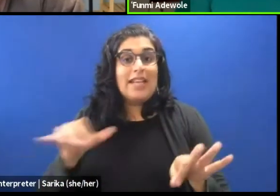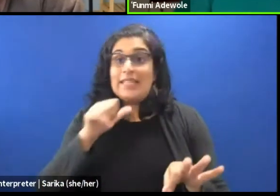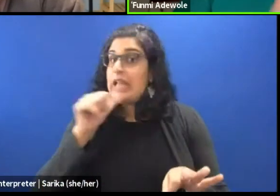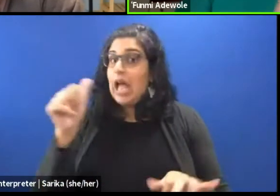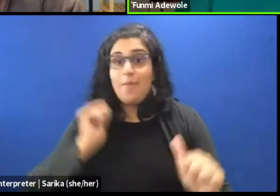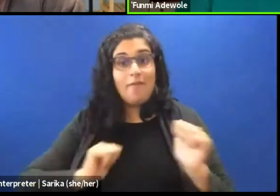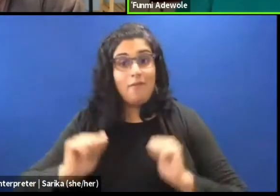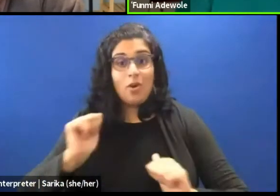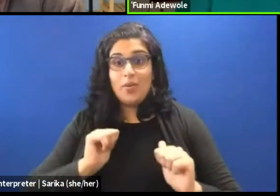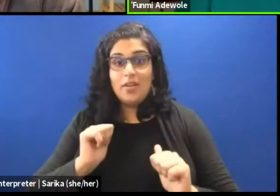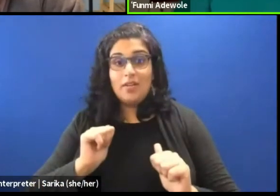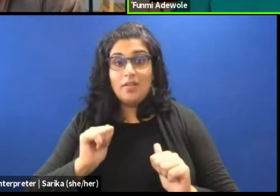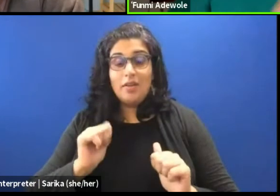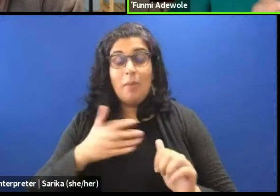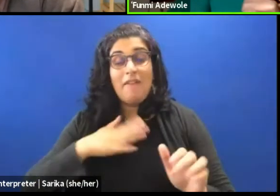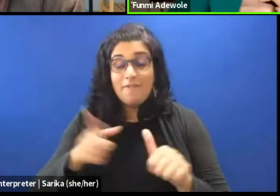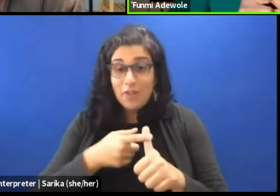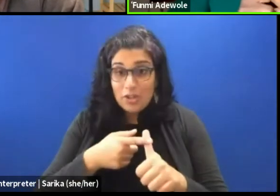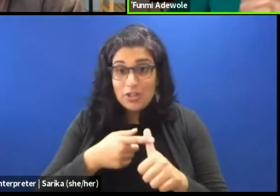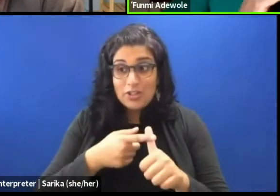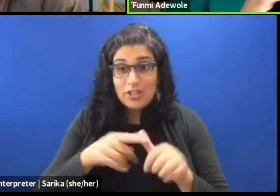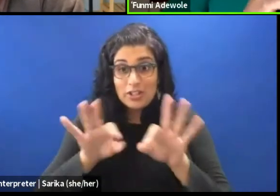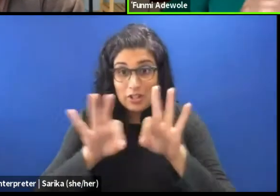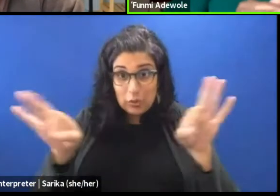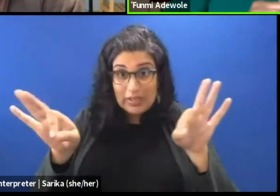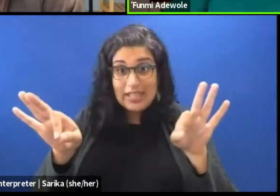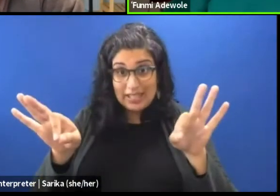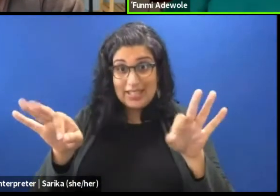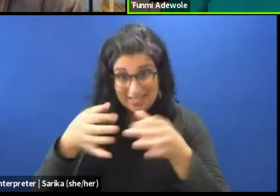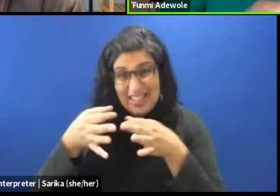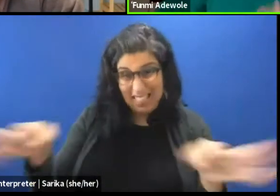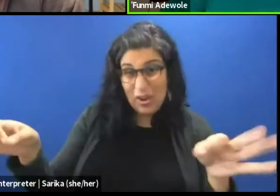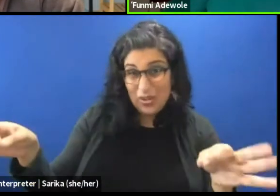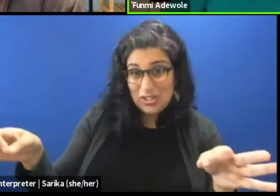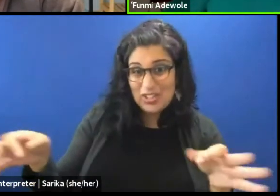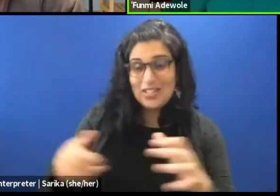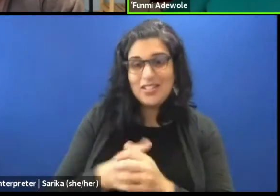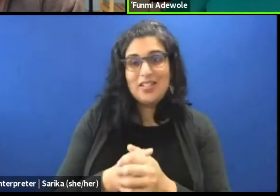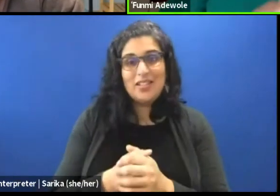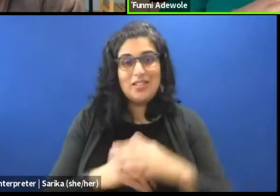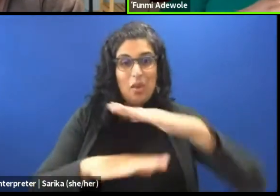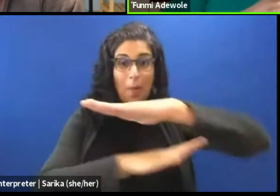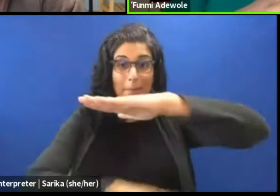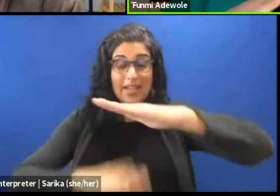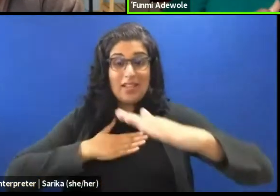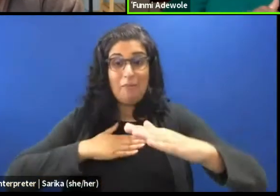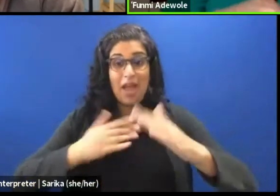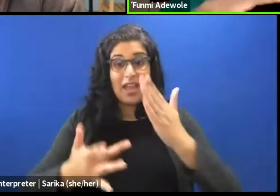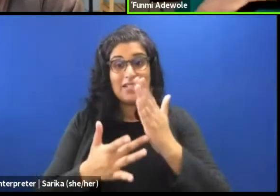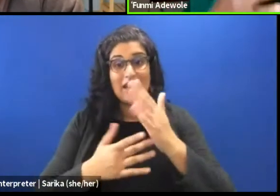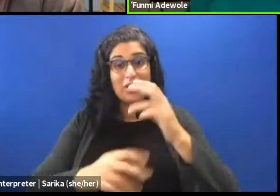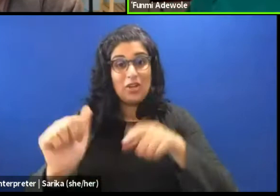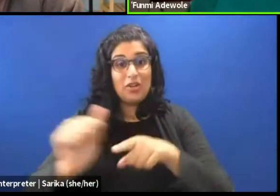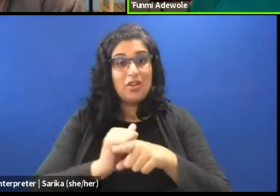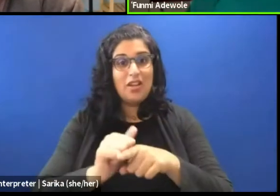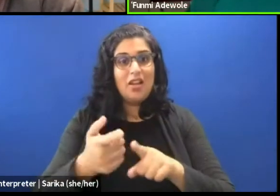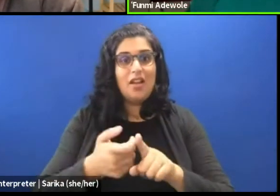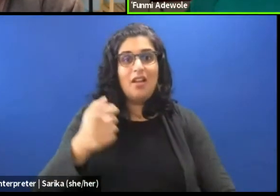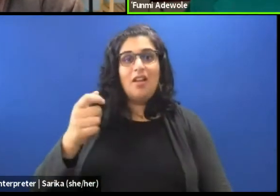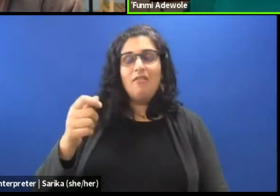It was in languages. The basis of my technical training I came from a social world.